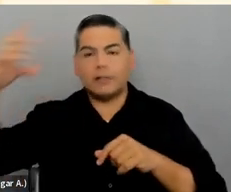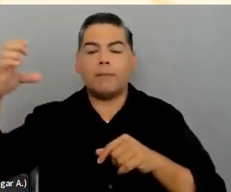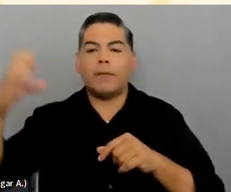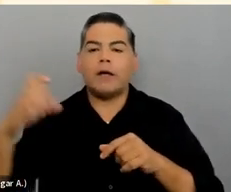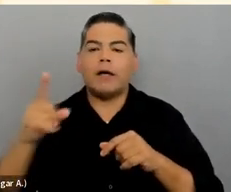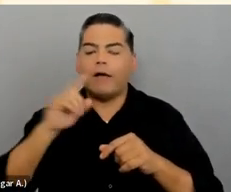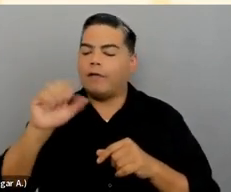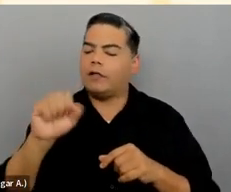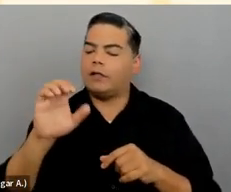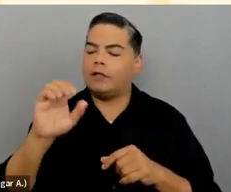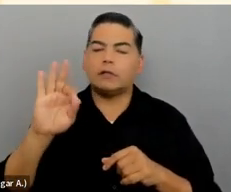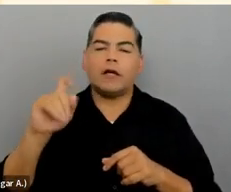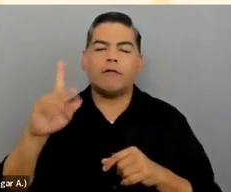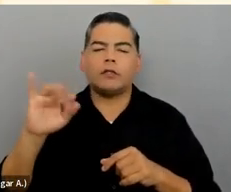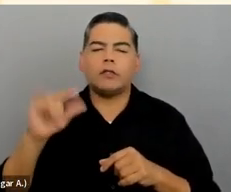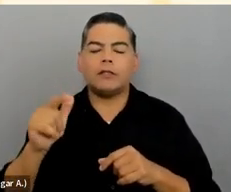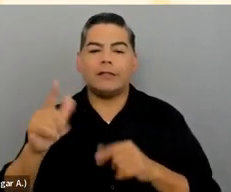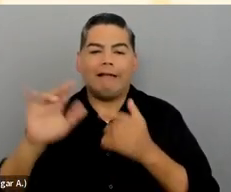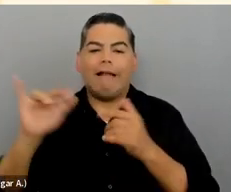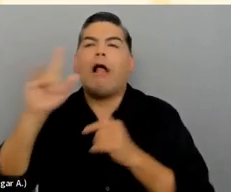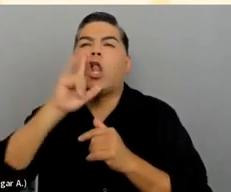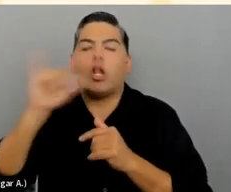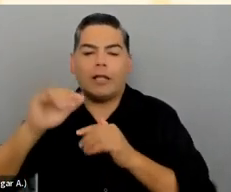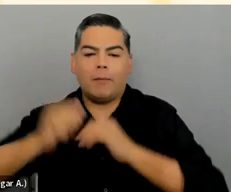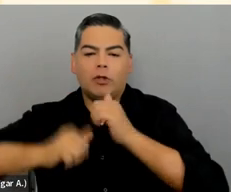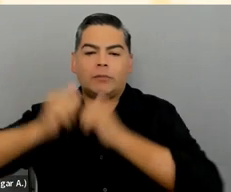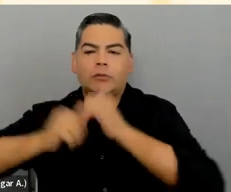Scaffolding is like building one lesson on top of another.